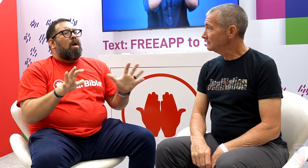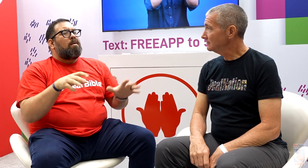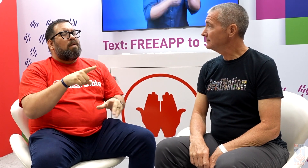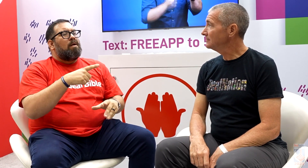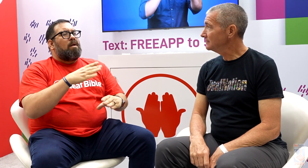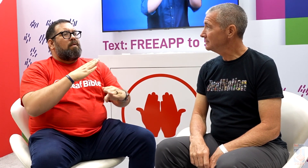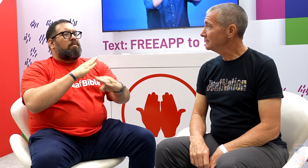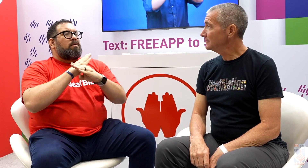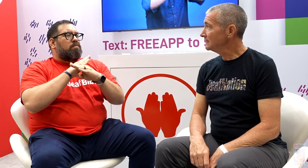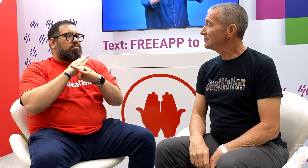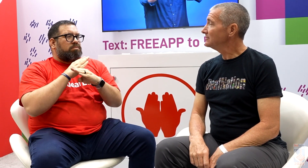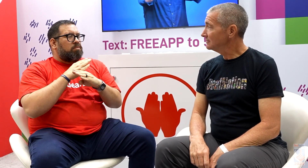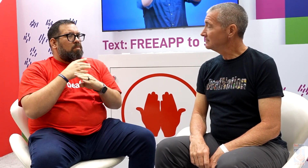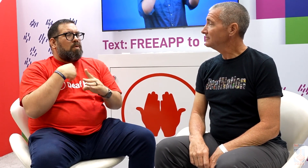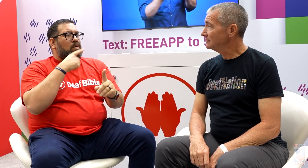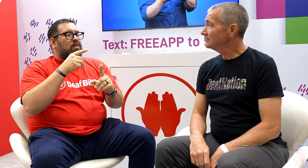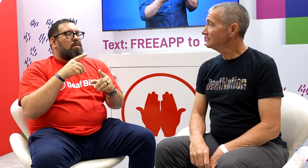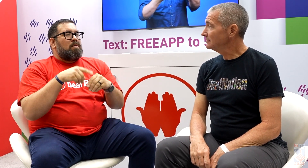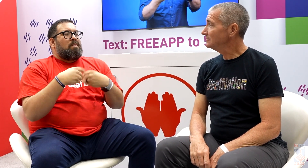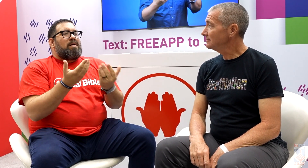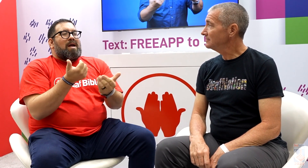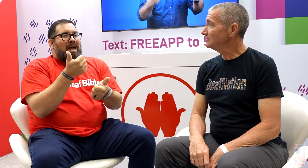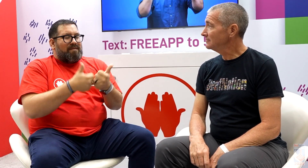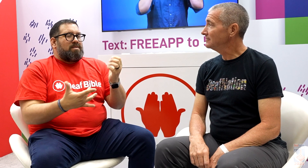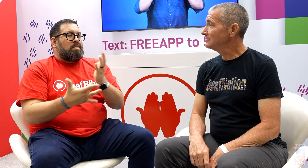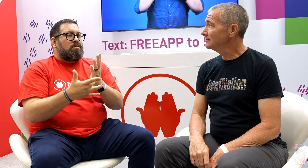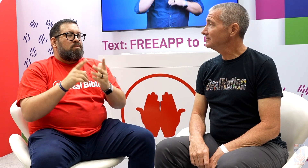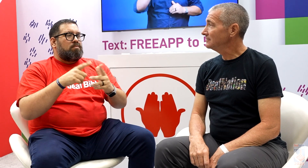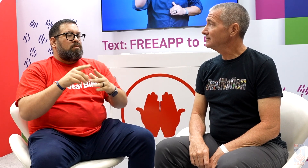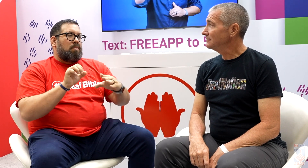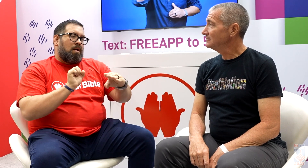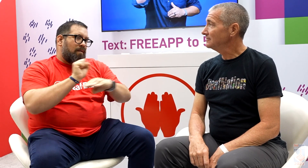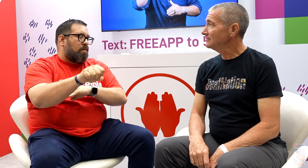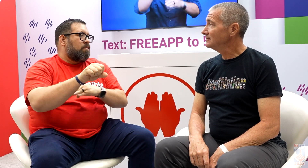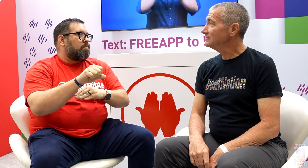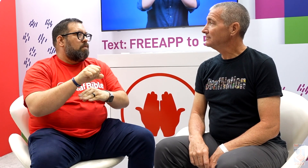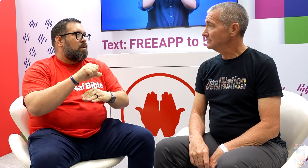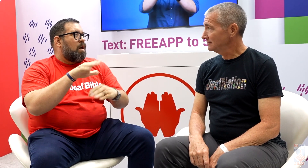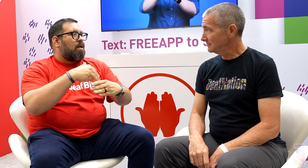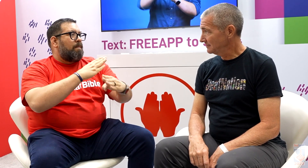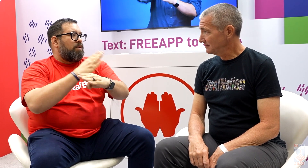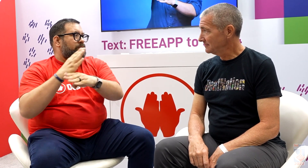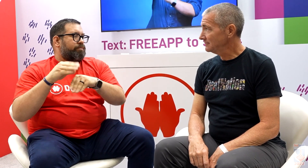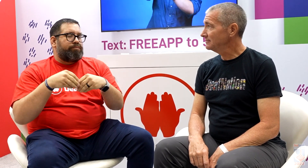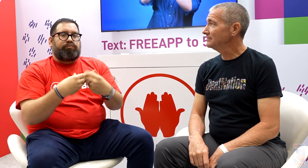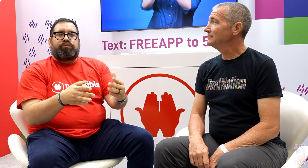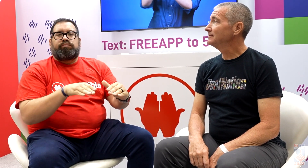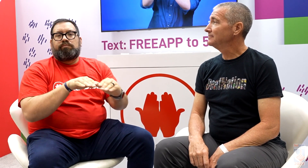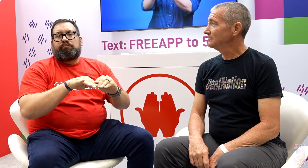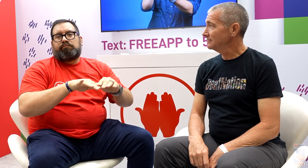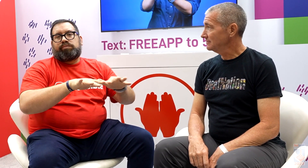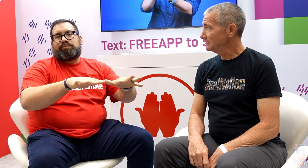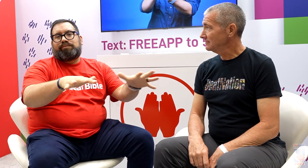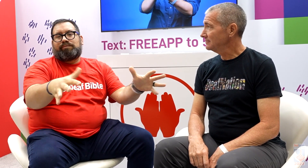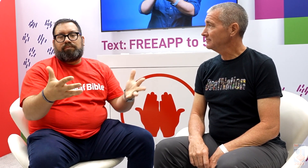We don’t want there to be any barriers. Our goal is to provide everyone with some type of access to overcome any barriers.